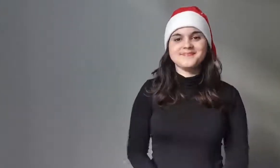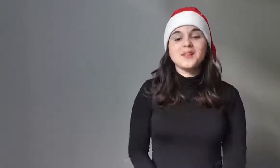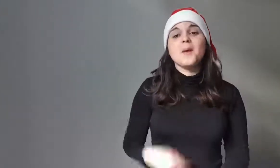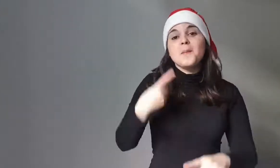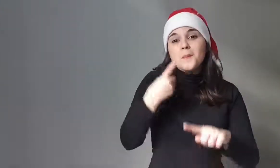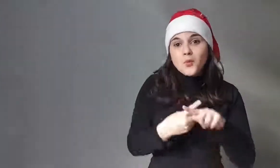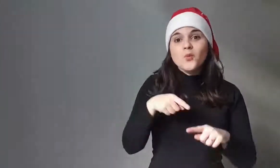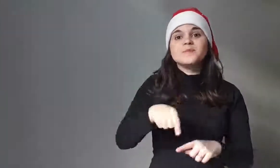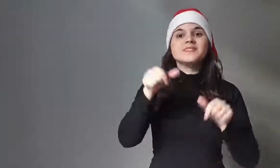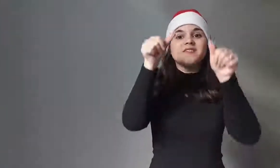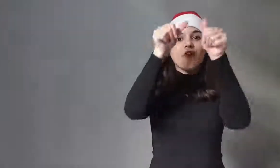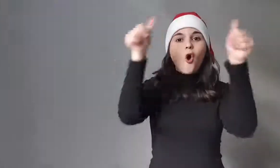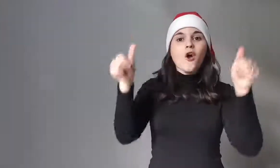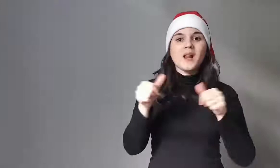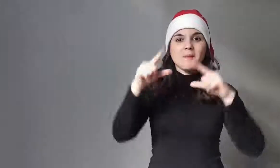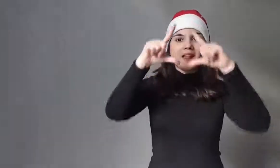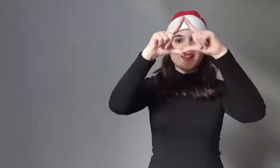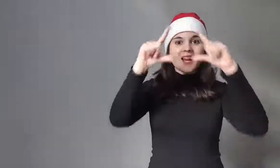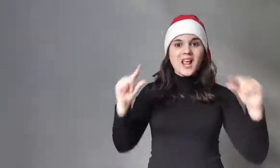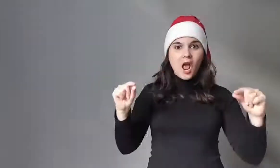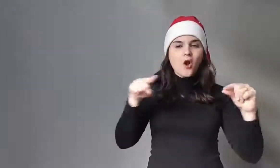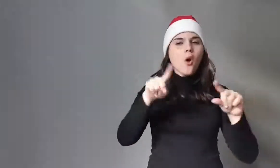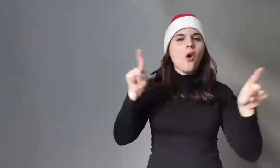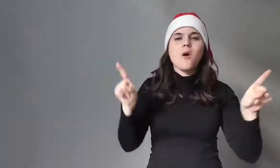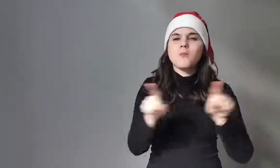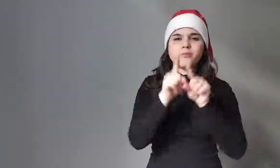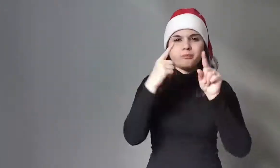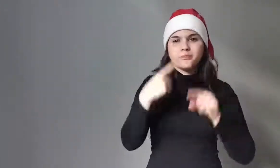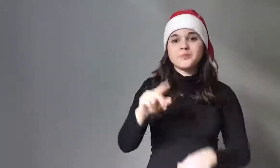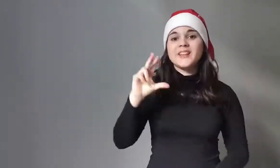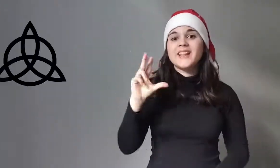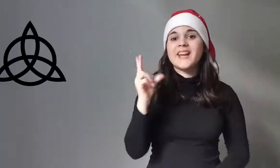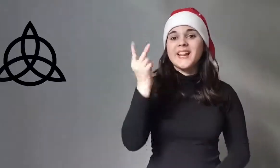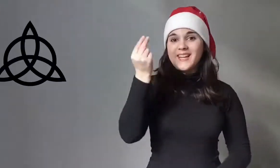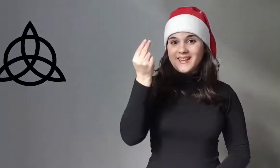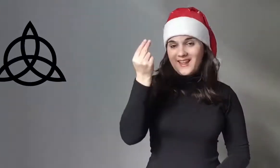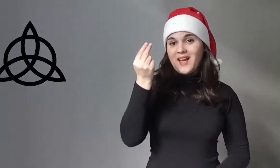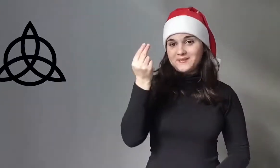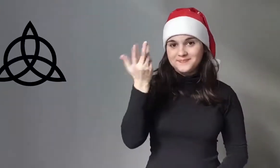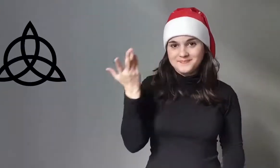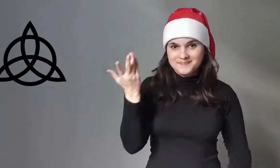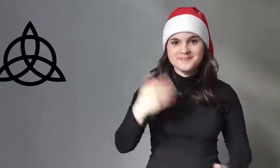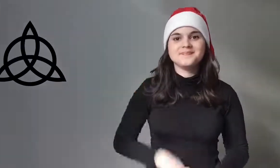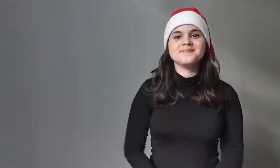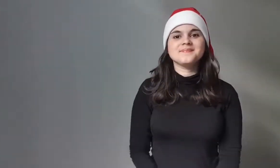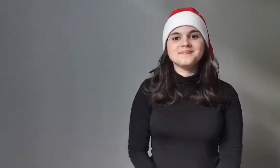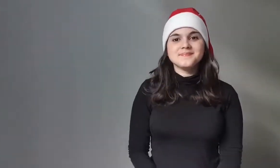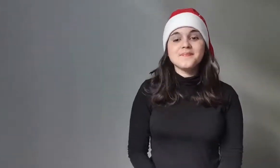Then also the triangular shape of the tree resembles the symbol of the Trinity.